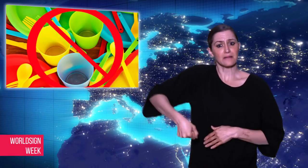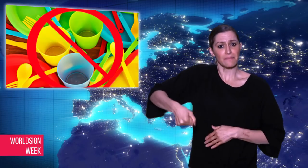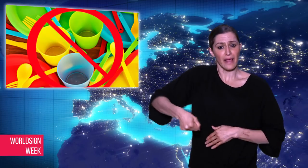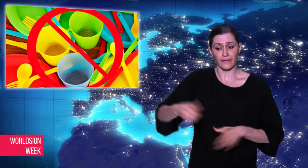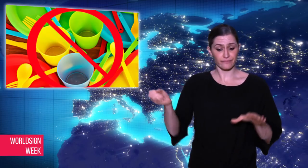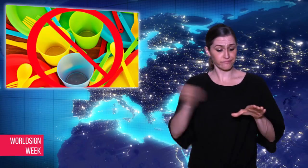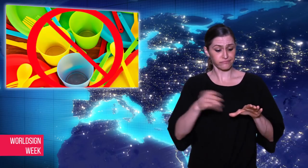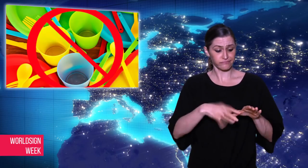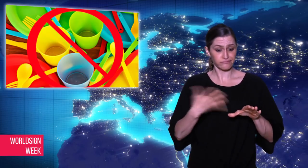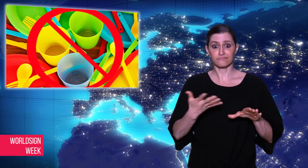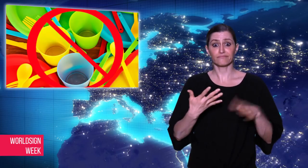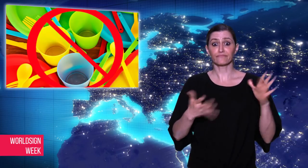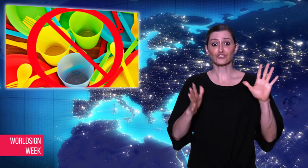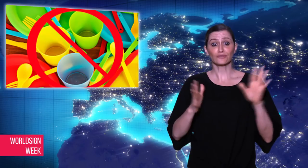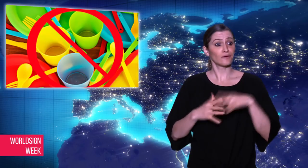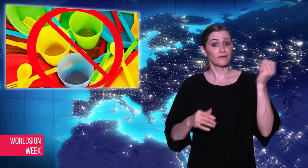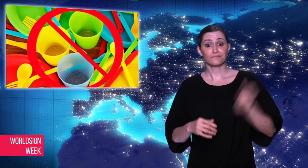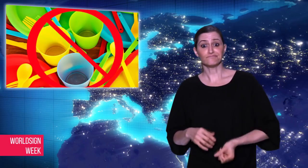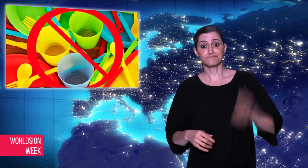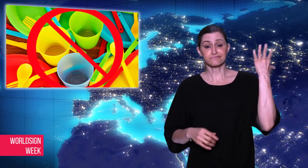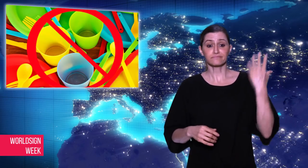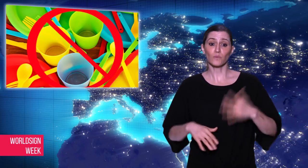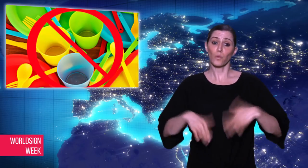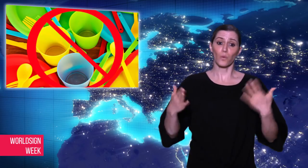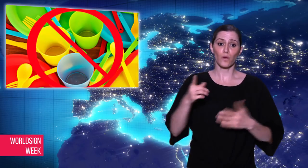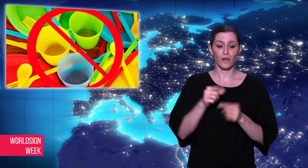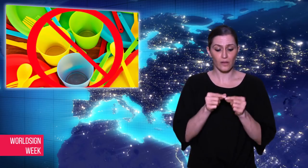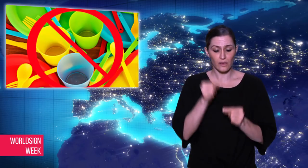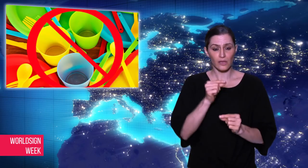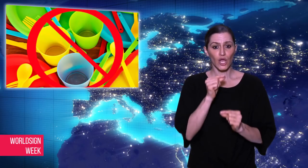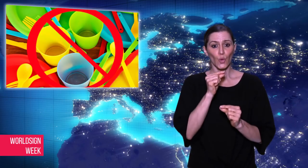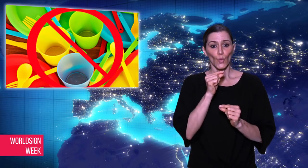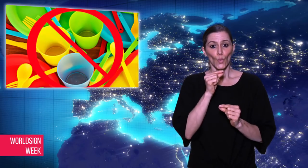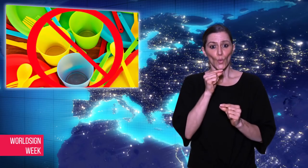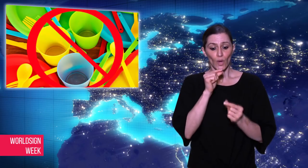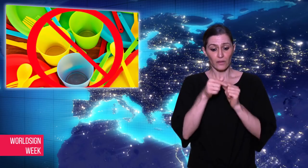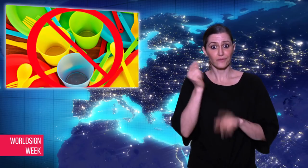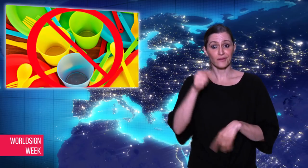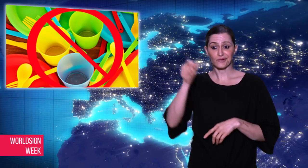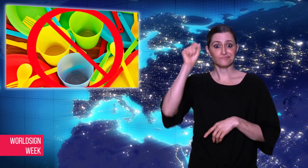plastic bags, and straws.